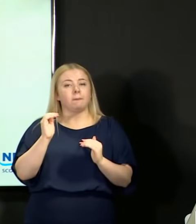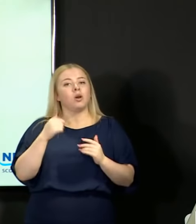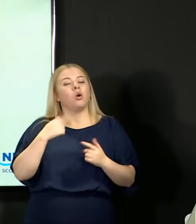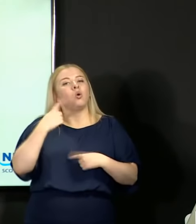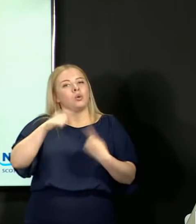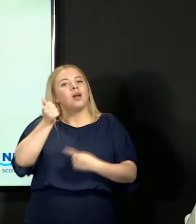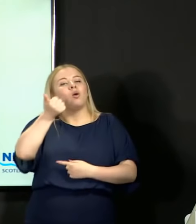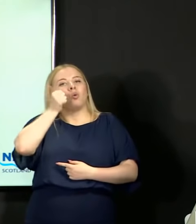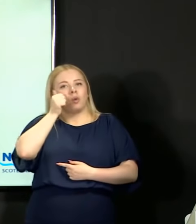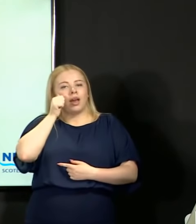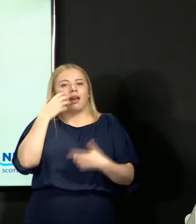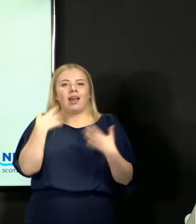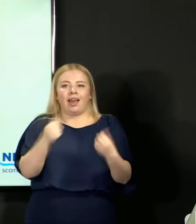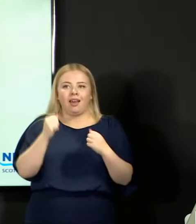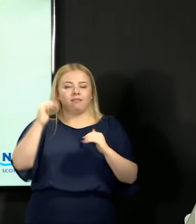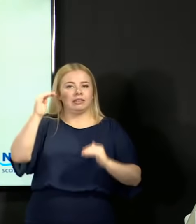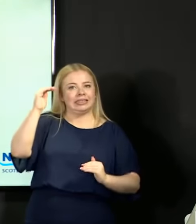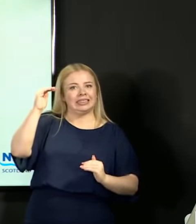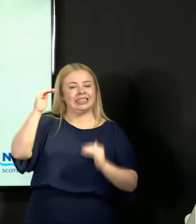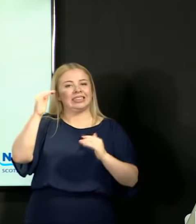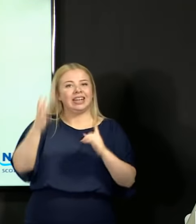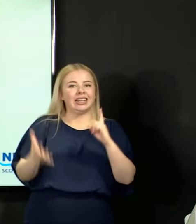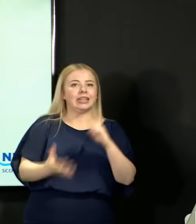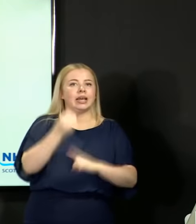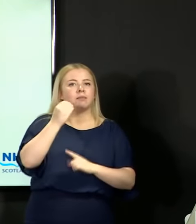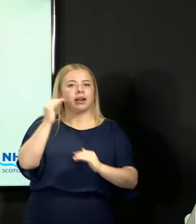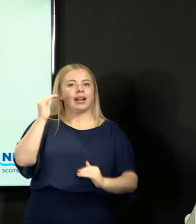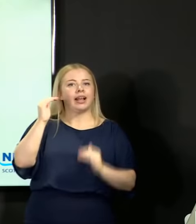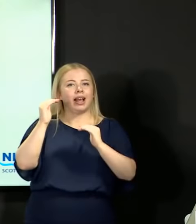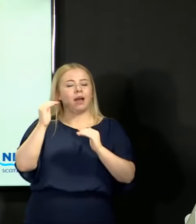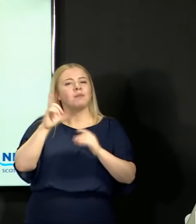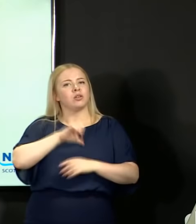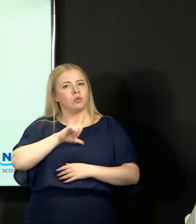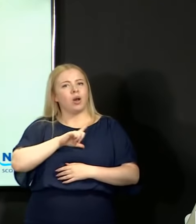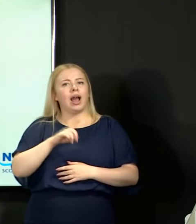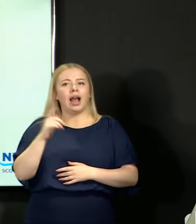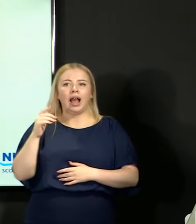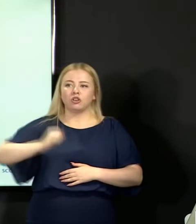That is what the Scottish Attainment Challenge, what Pupil Equity Funding, what the expansion